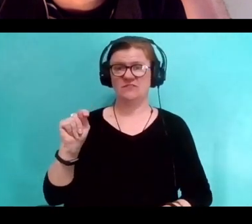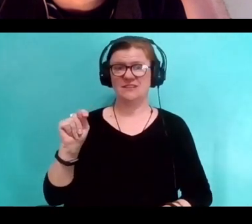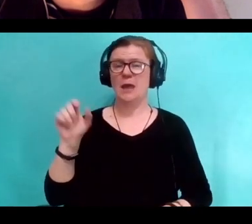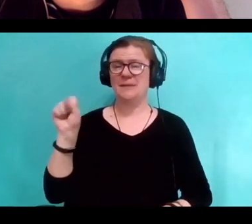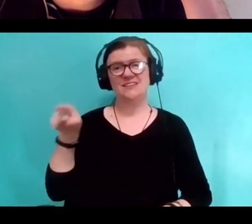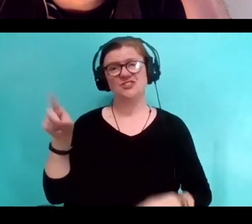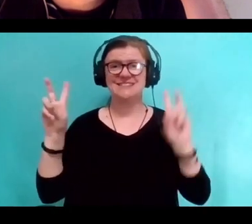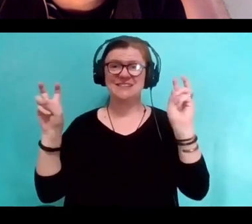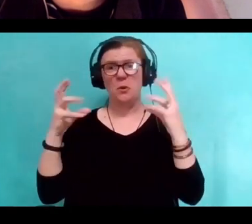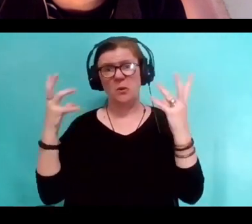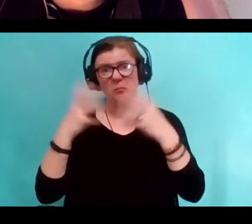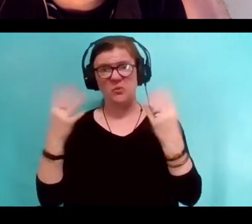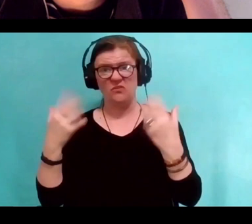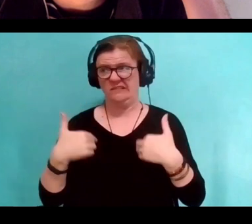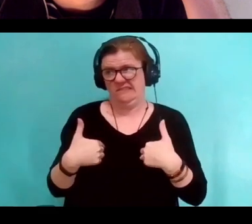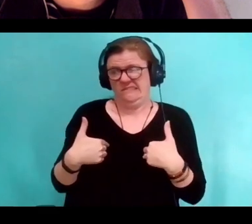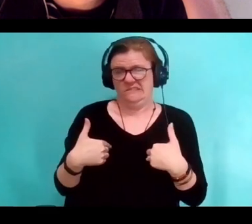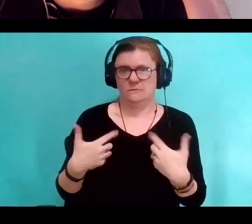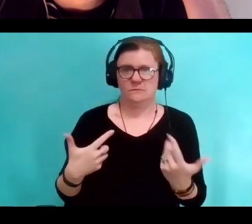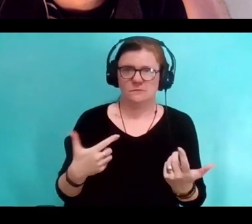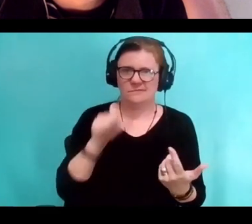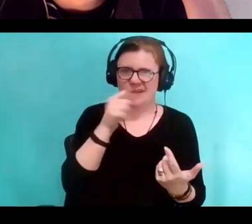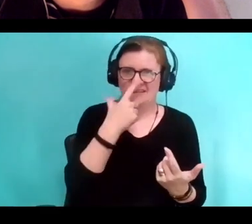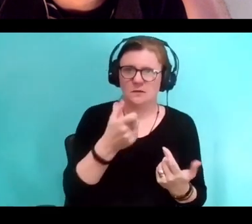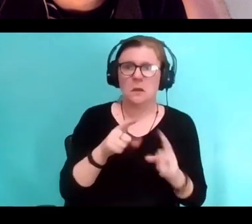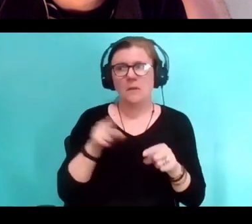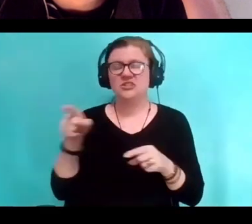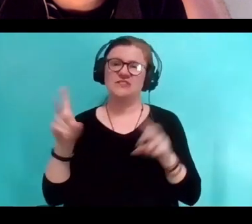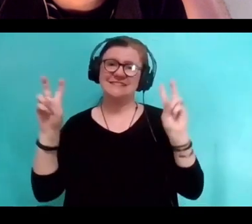She doesn't do anything for me, but, she's officially beautiful.